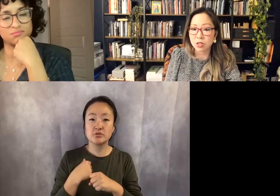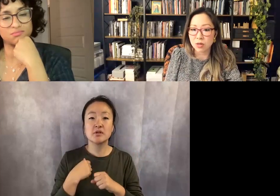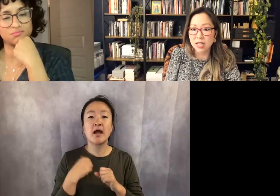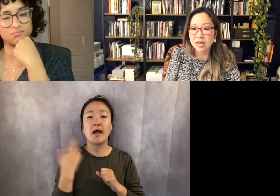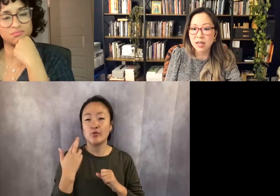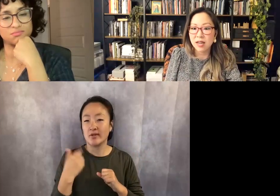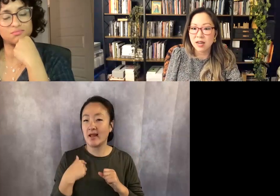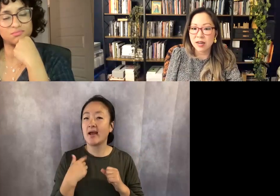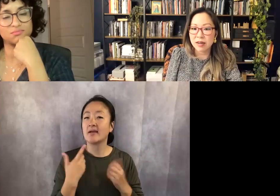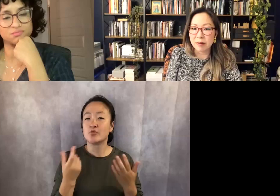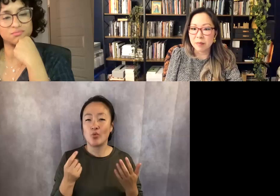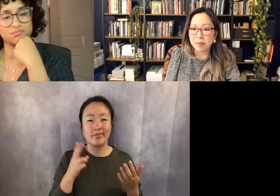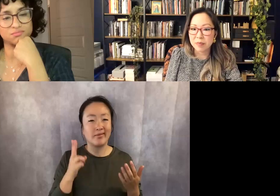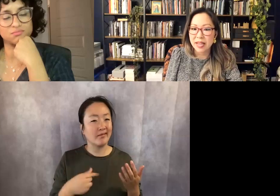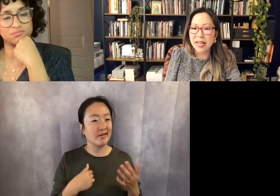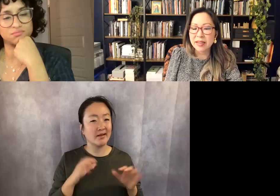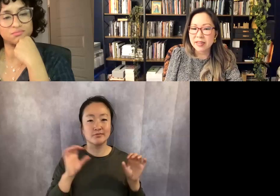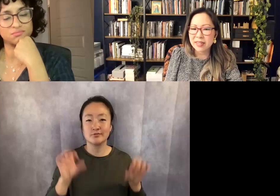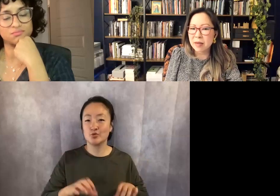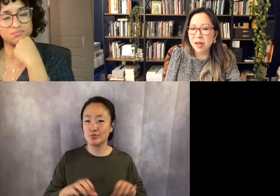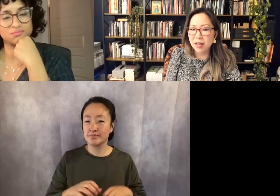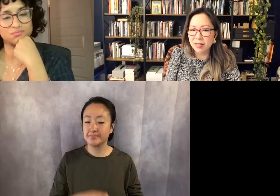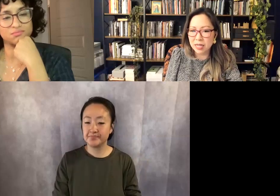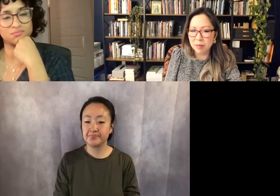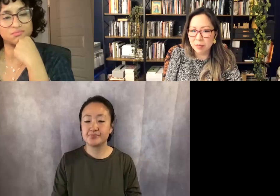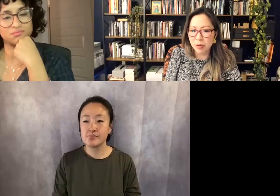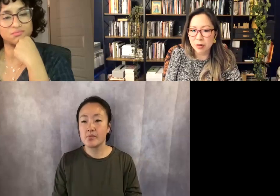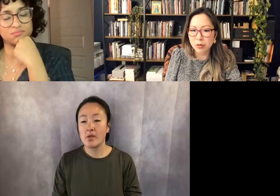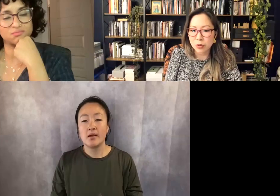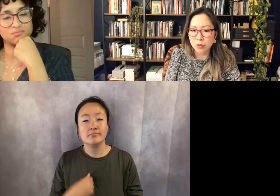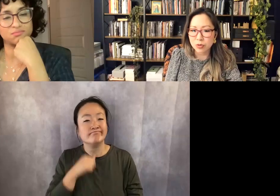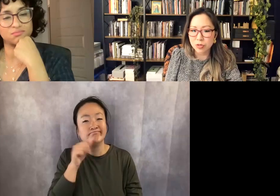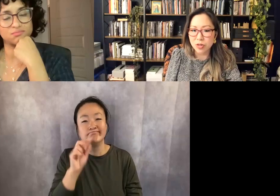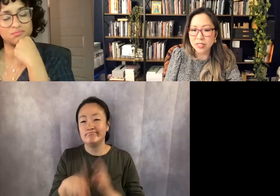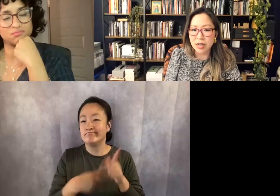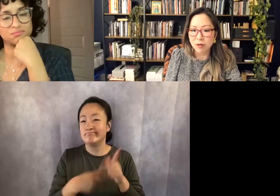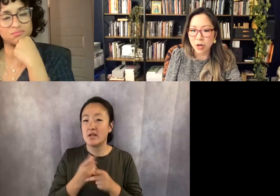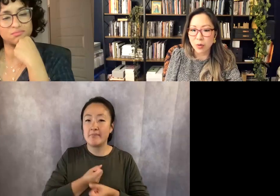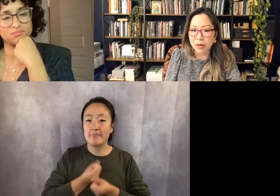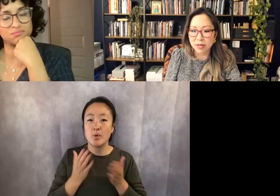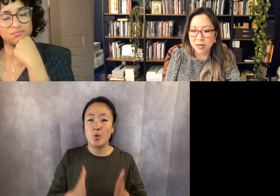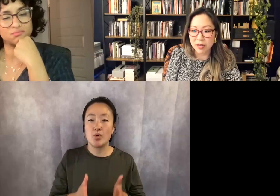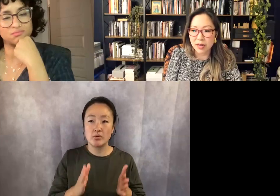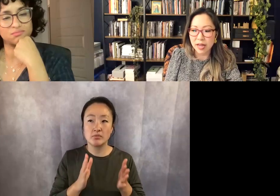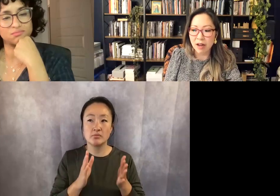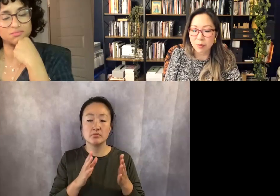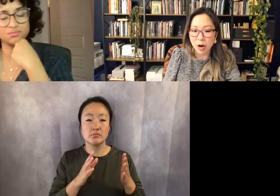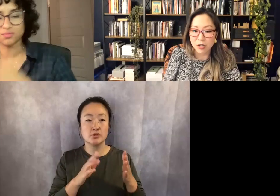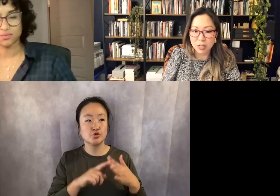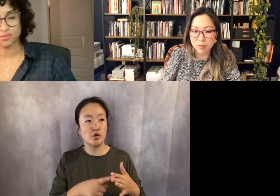doing, and cause I'm not the type of poet who starts out knowing I'm gonna have a project